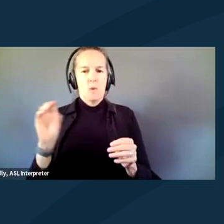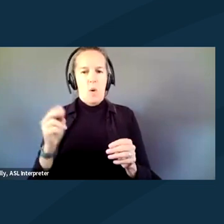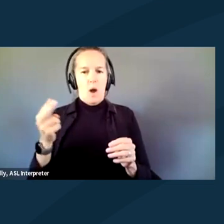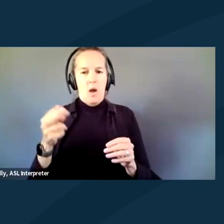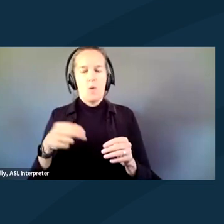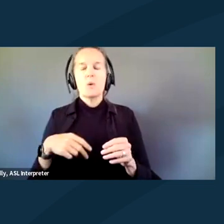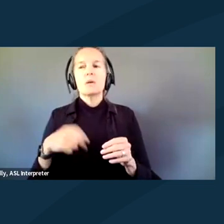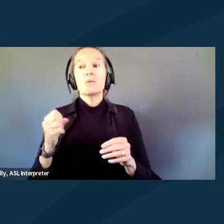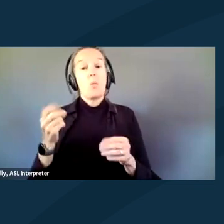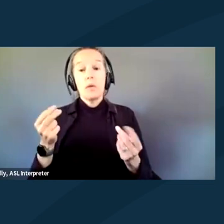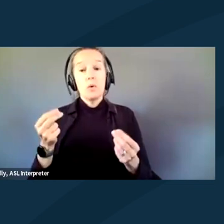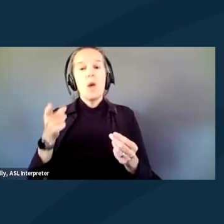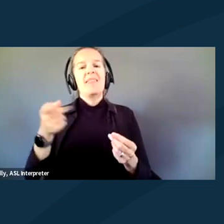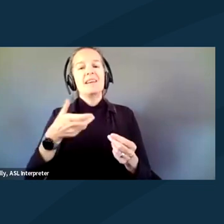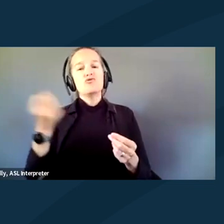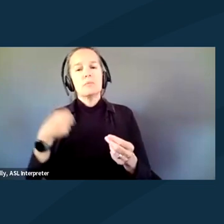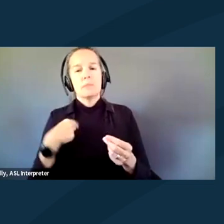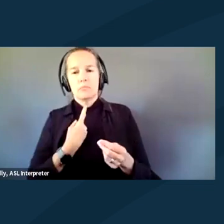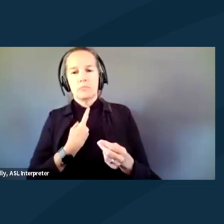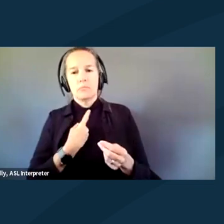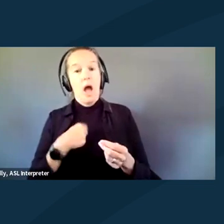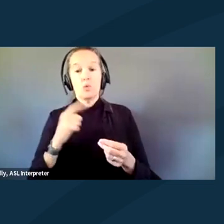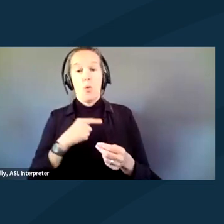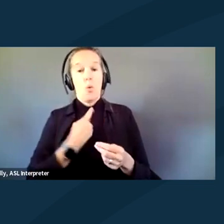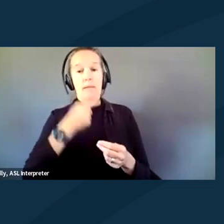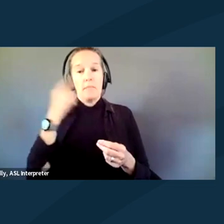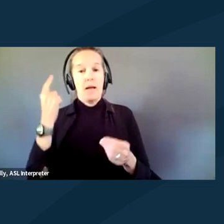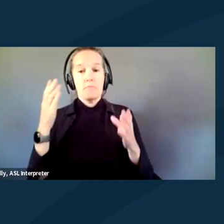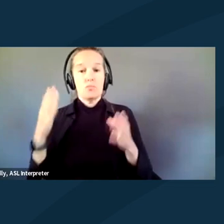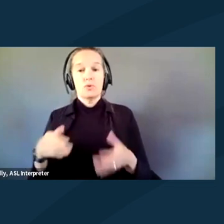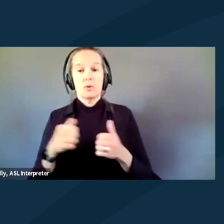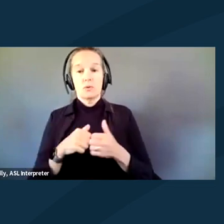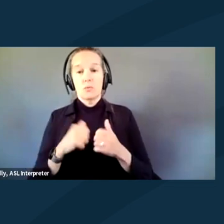they took me by myself. I was the only Black person among all the people arrested.